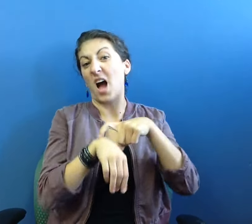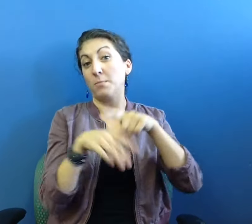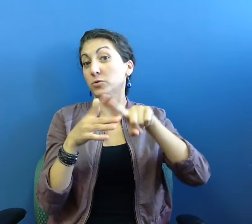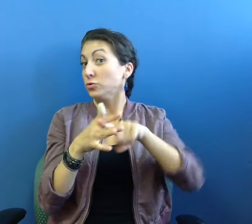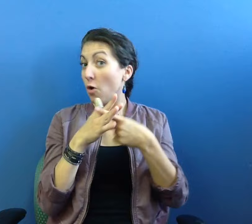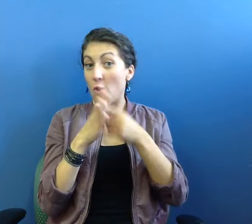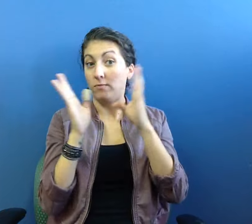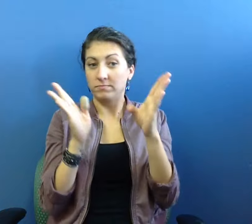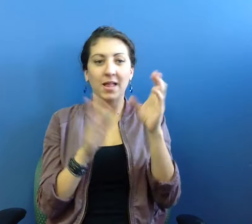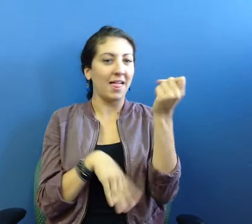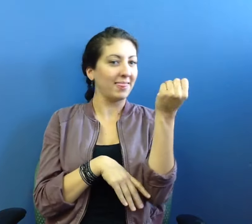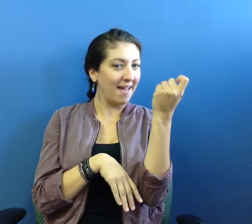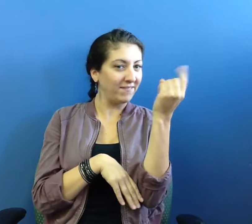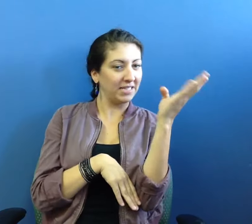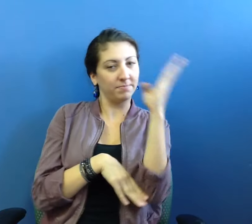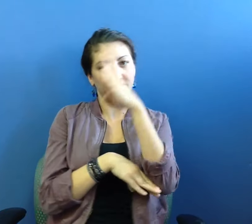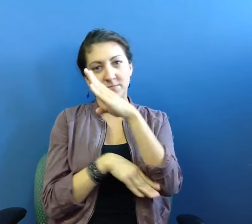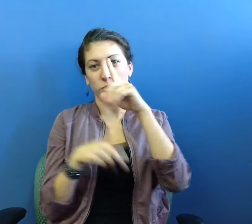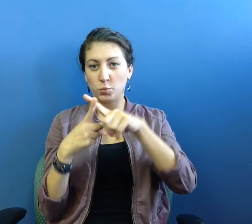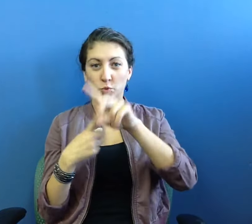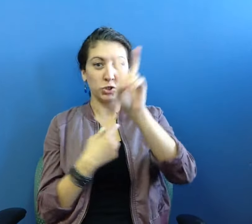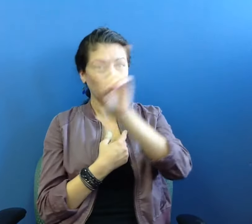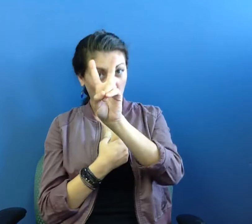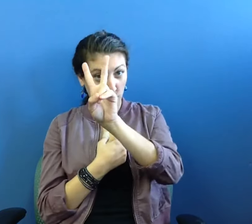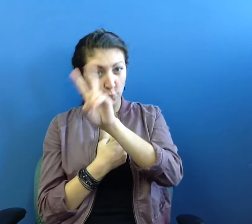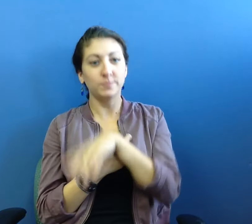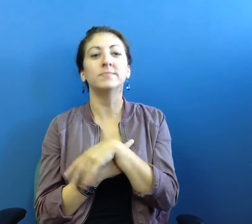The picnic is at 11 AM to 2 PM.